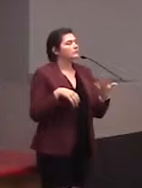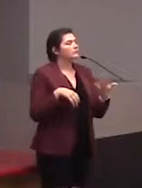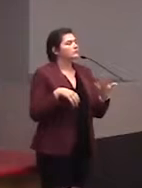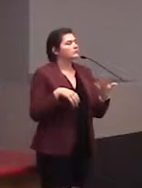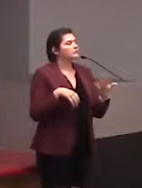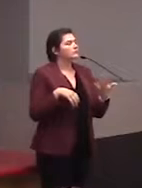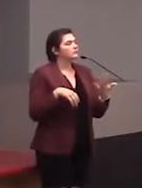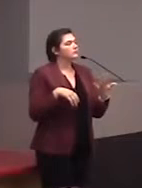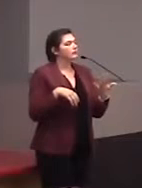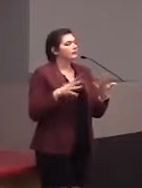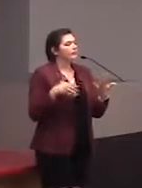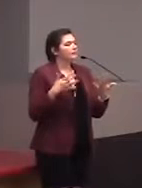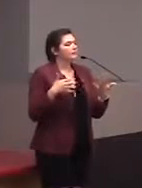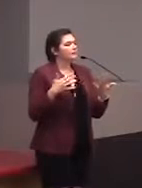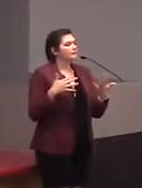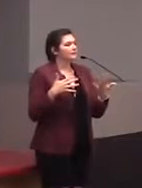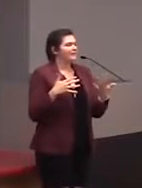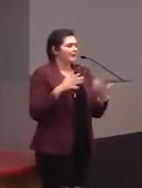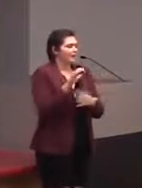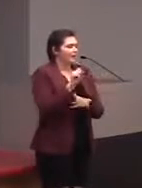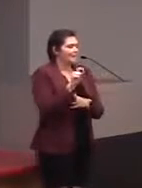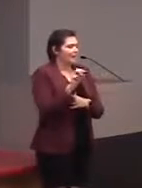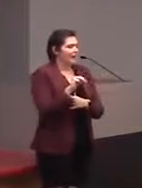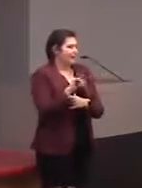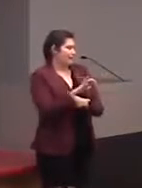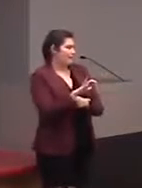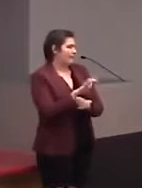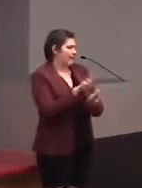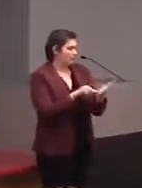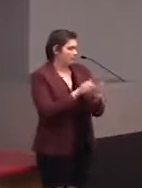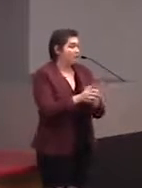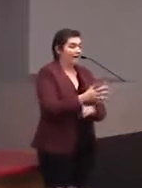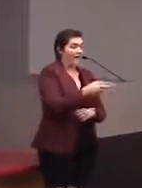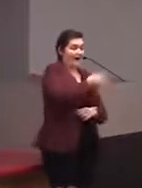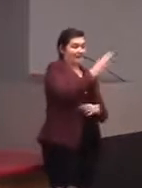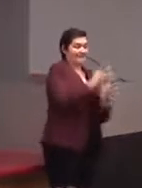the cosmetic paint goes over that. So there's the high tech paint that makes it so